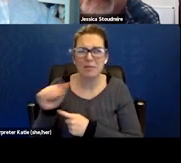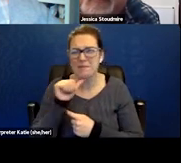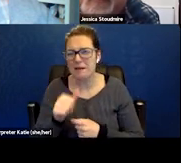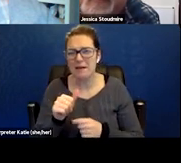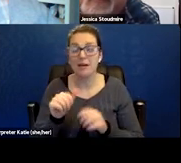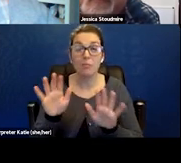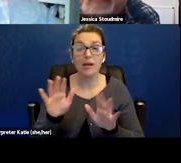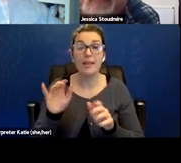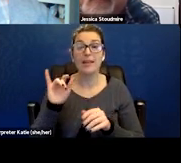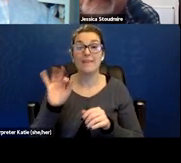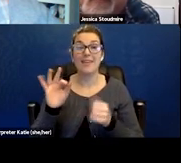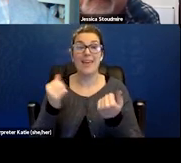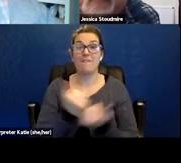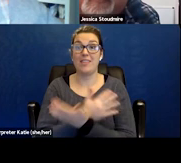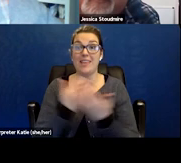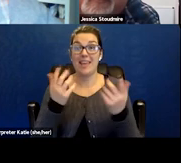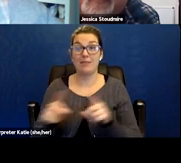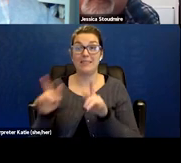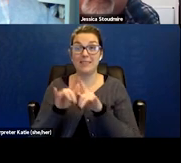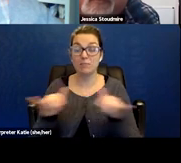it can really have a huge impact.